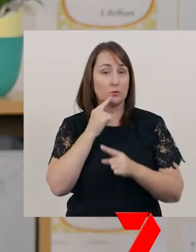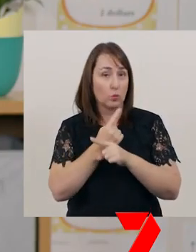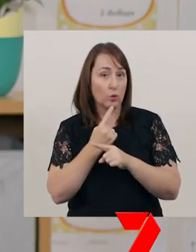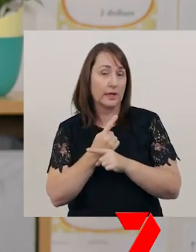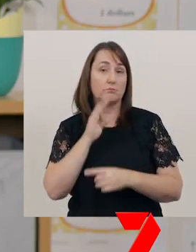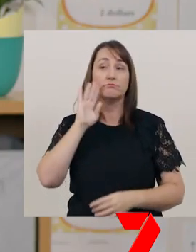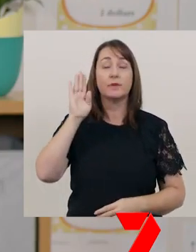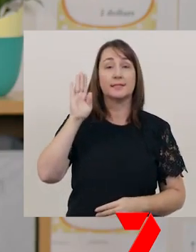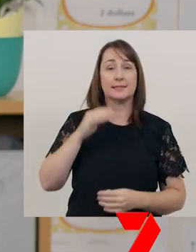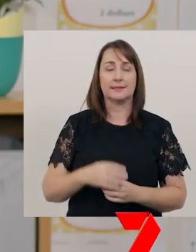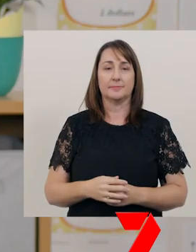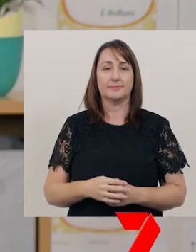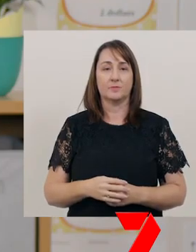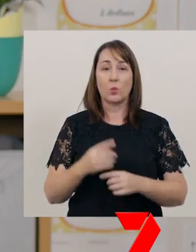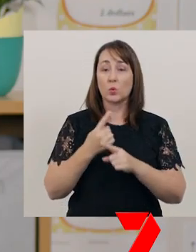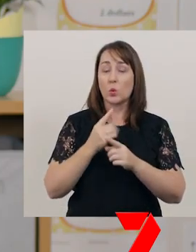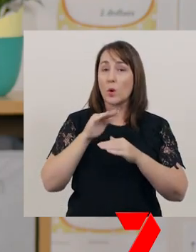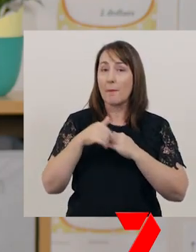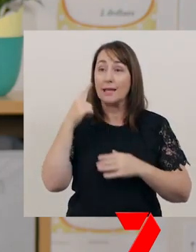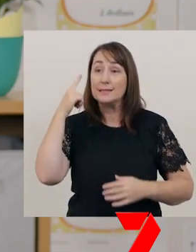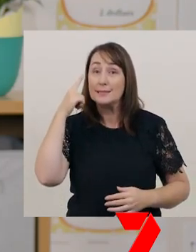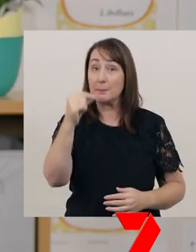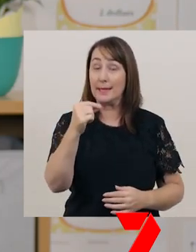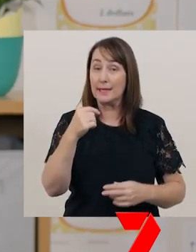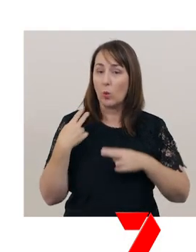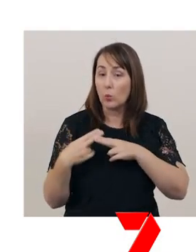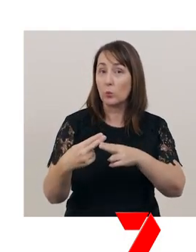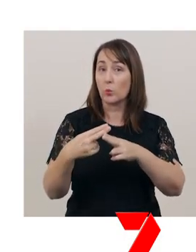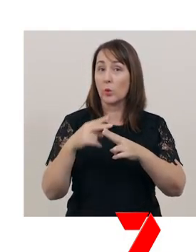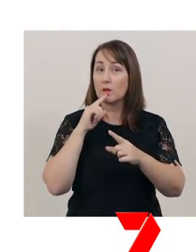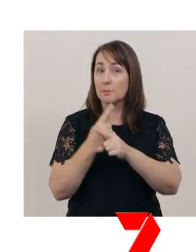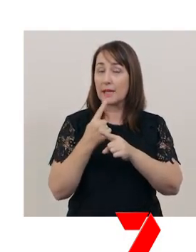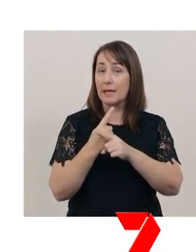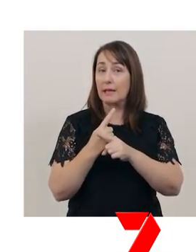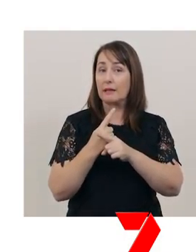When we talk about the speed of our speech, we are talking about pace.